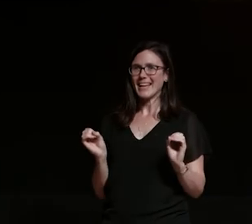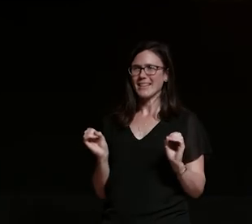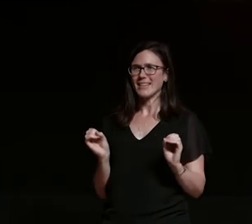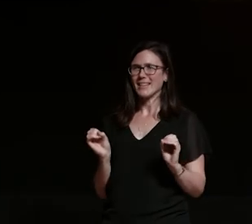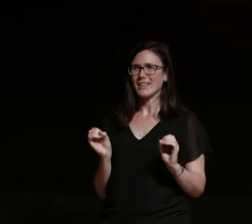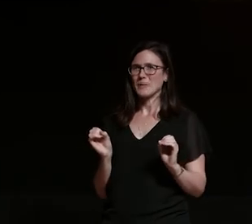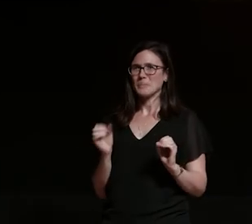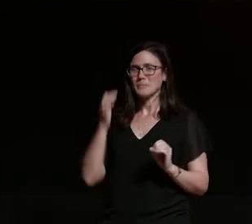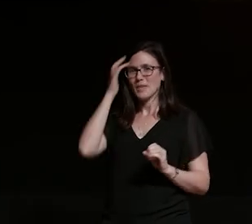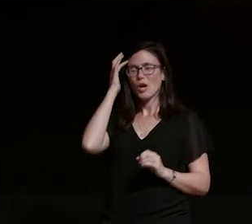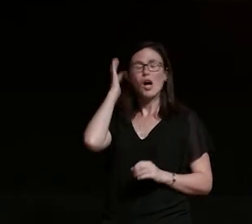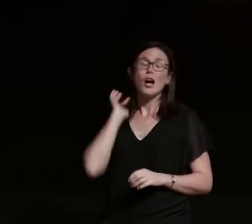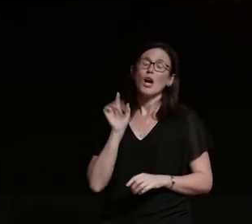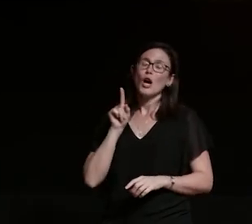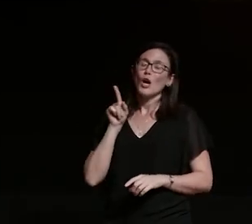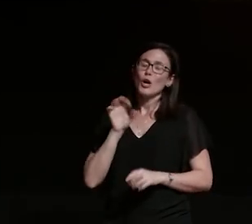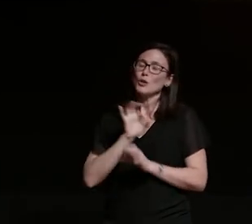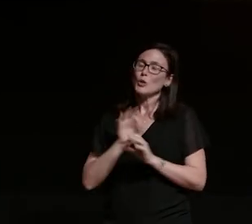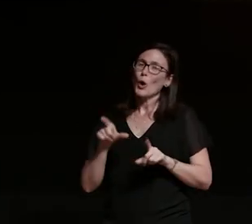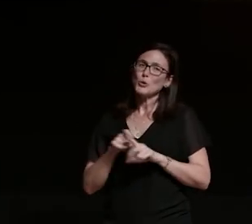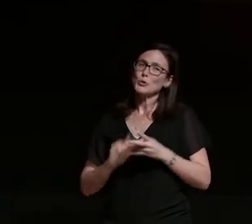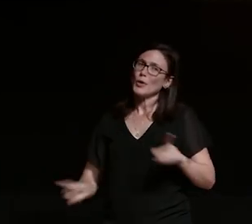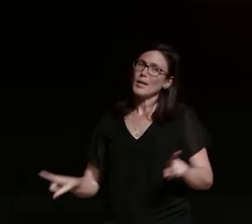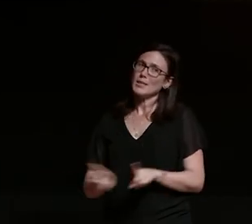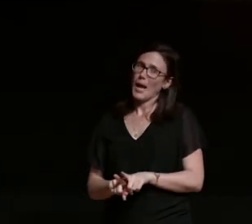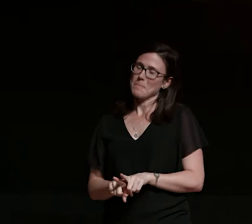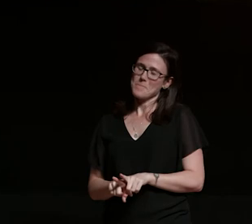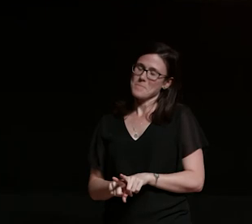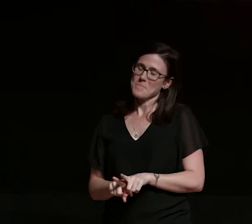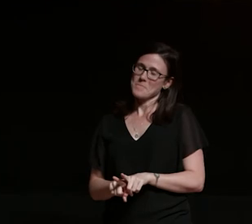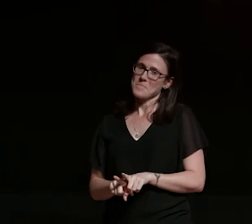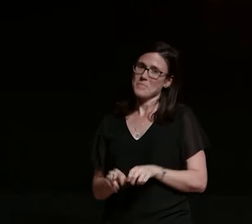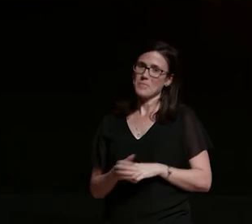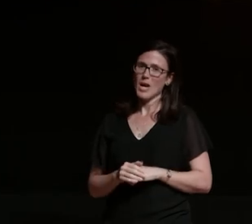recommend you to do the same thing but at the time i was gunning for my shred of justice okay